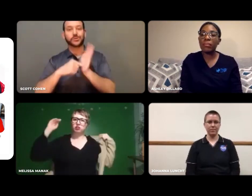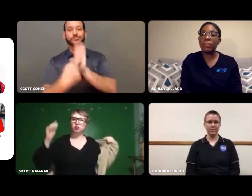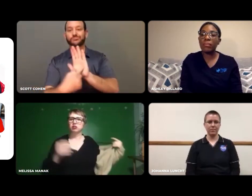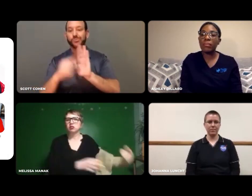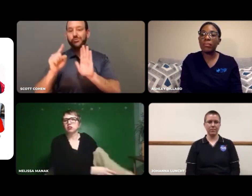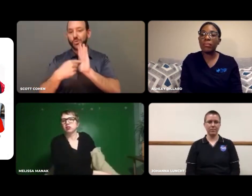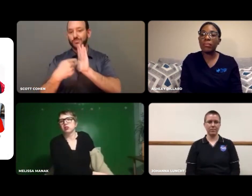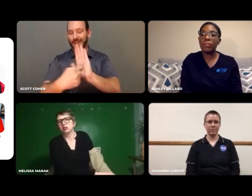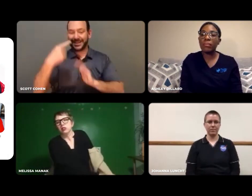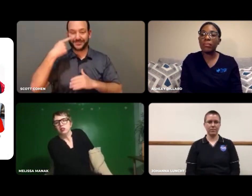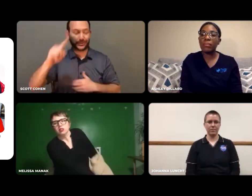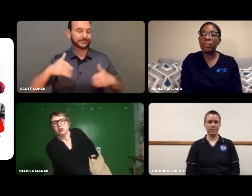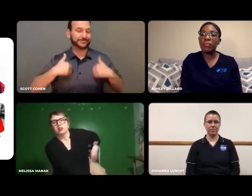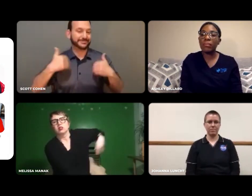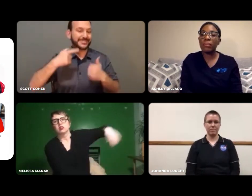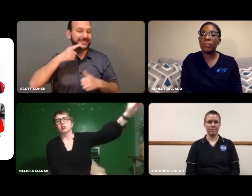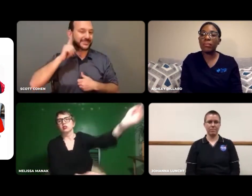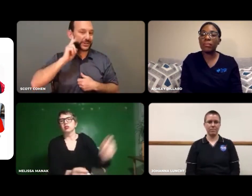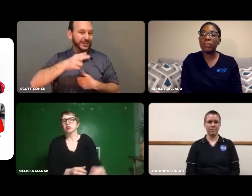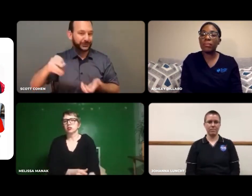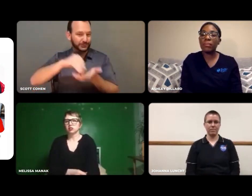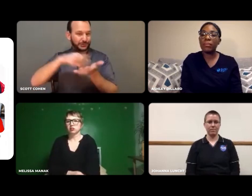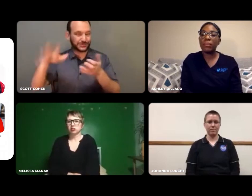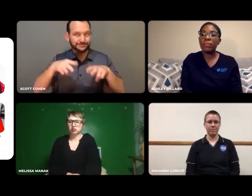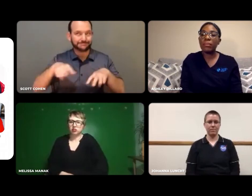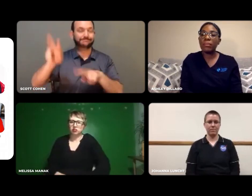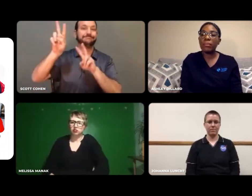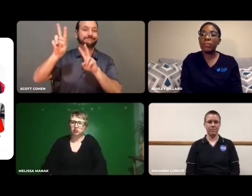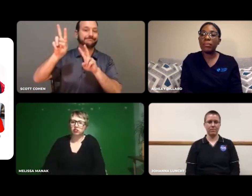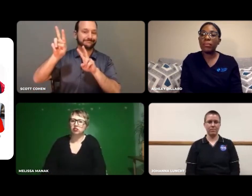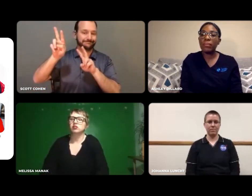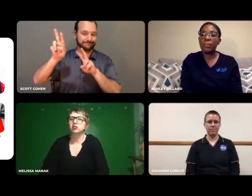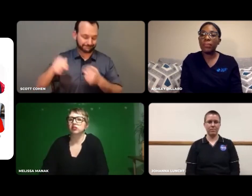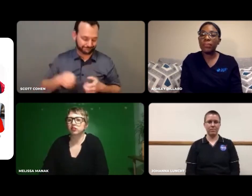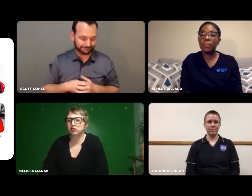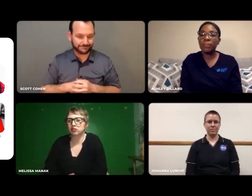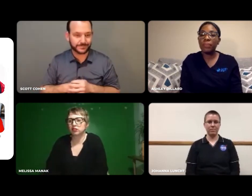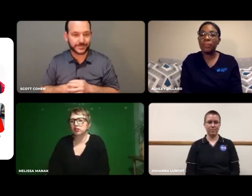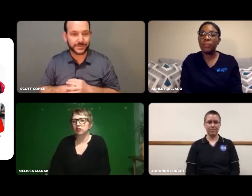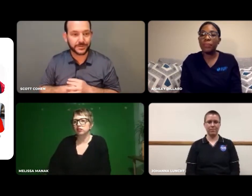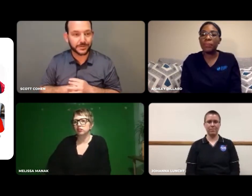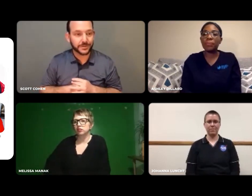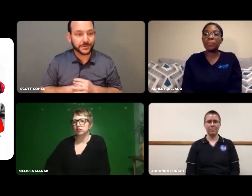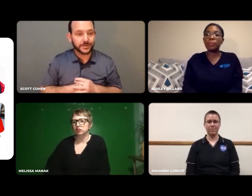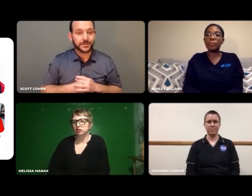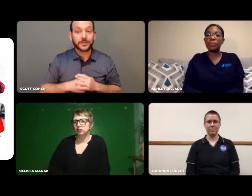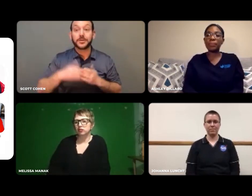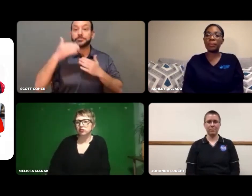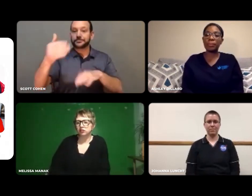that young deaf and hard-of-hearing students have role models to look up to.